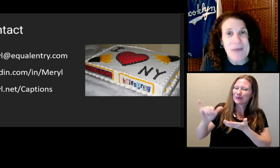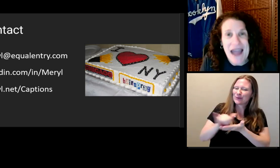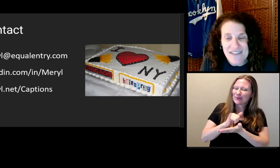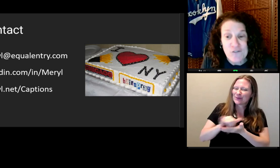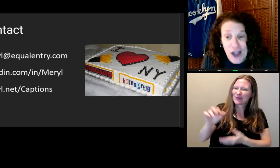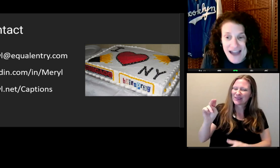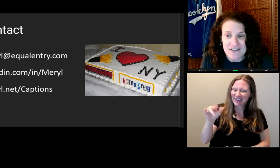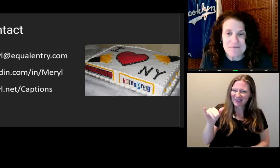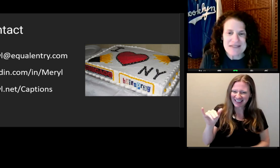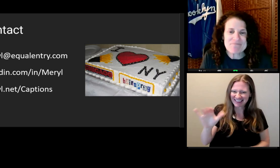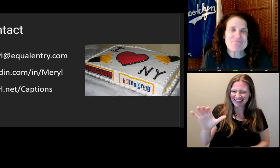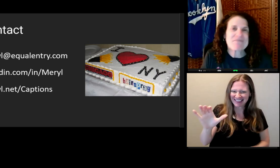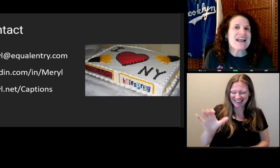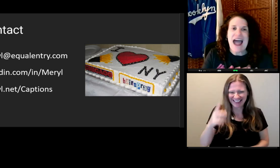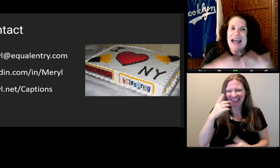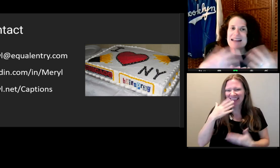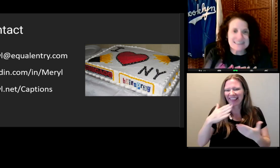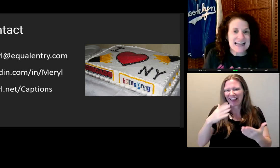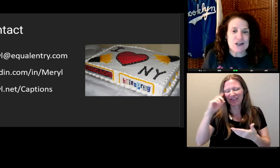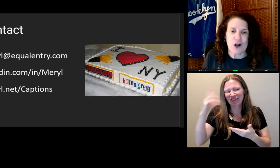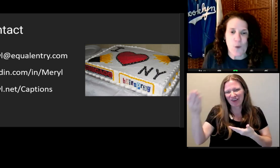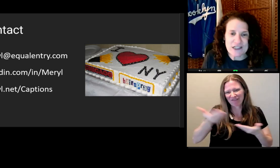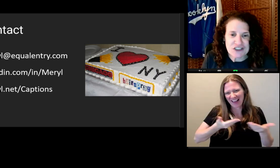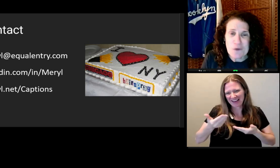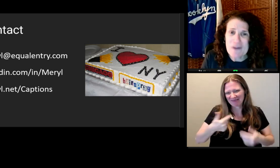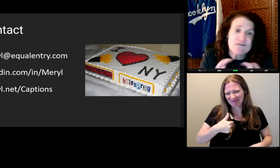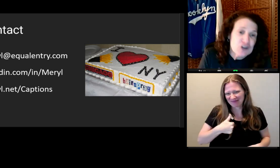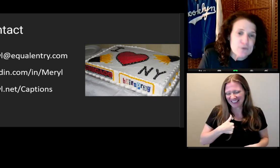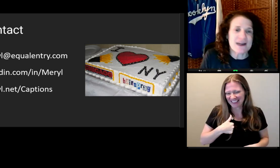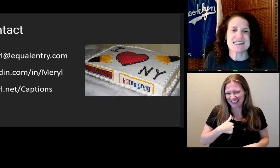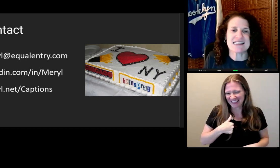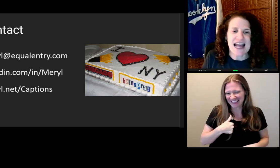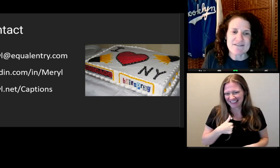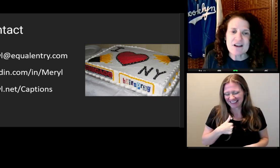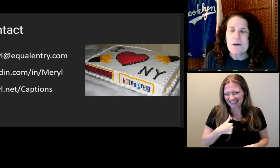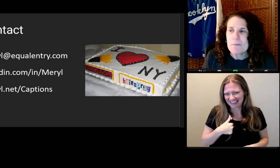I can take your questions. We have a few minutes left.